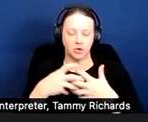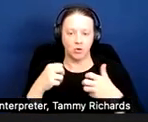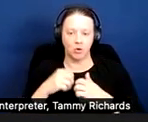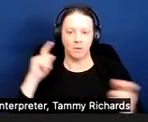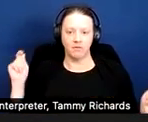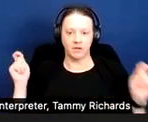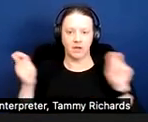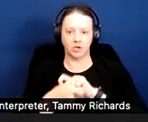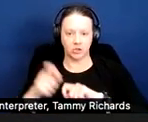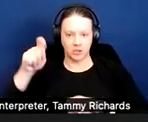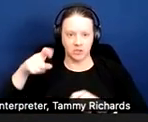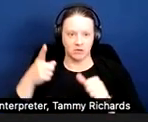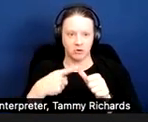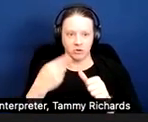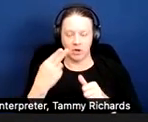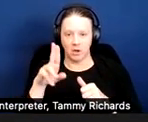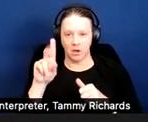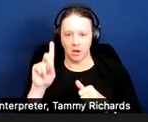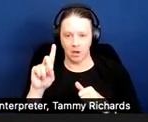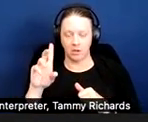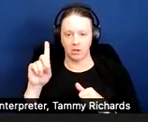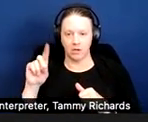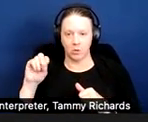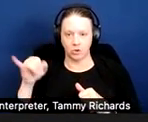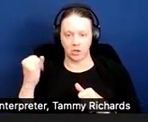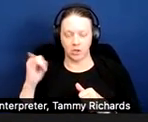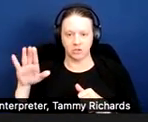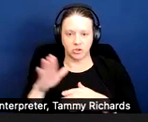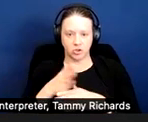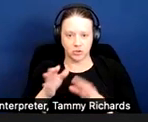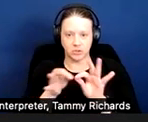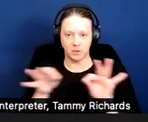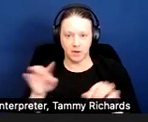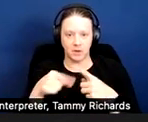The first is HUD and DOJ's joint statement on reasonable accommodations.